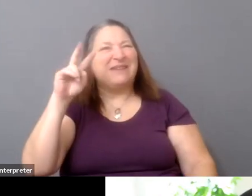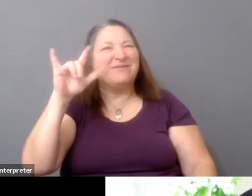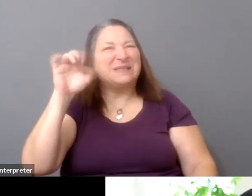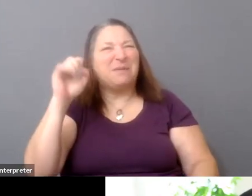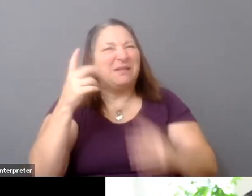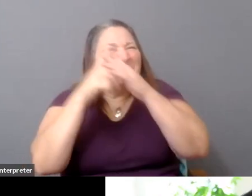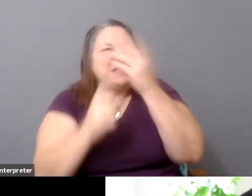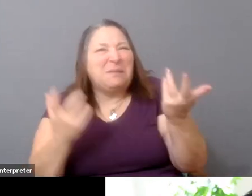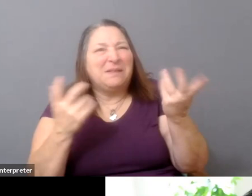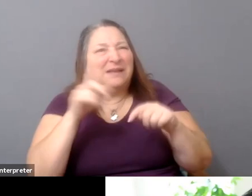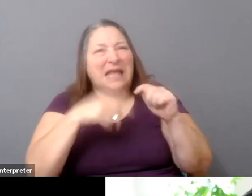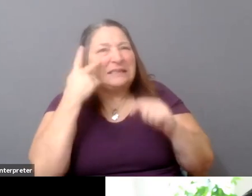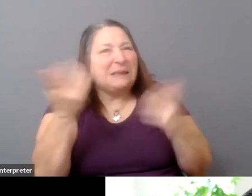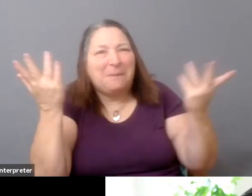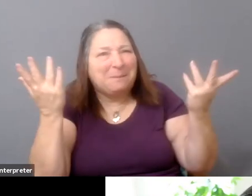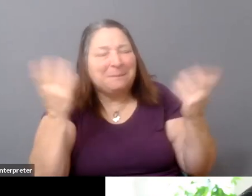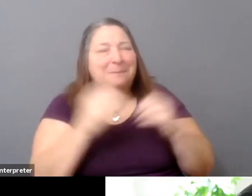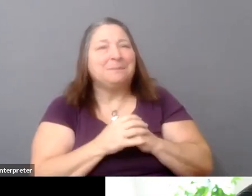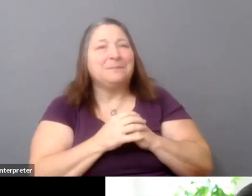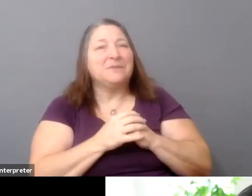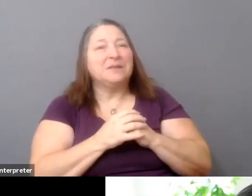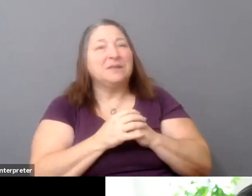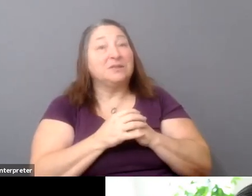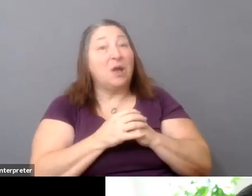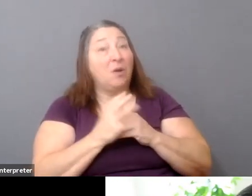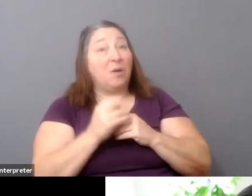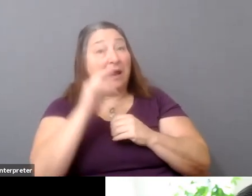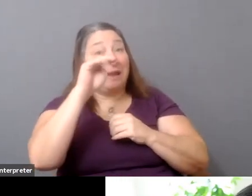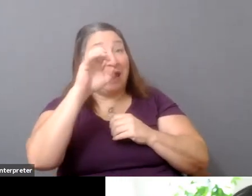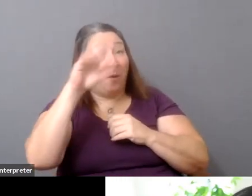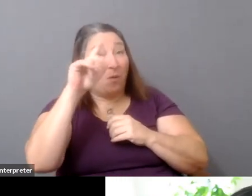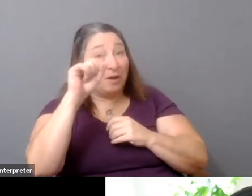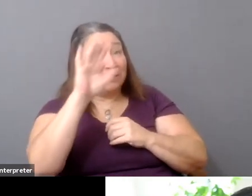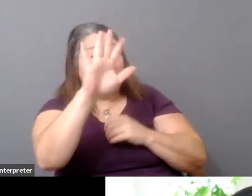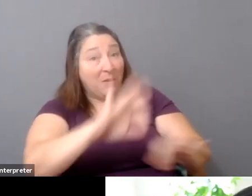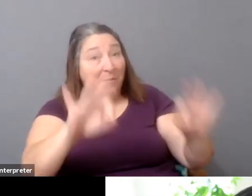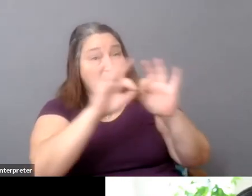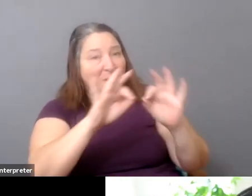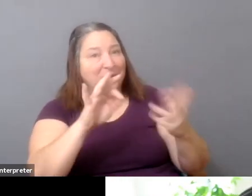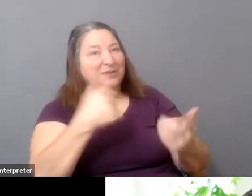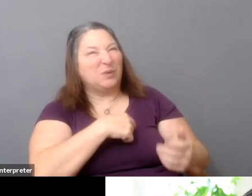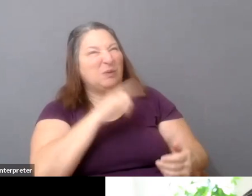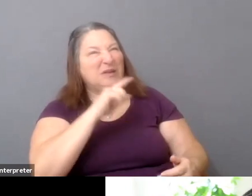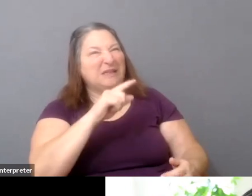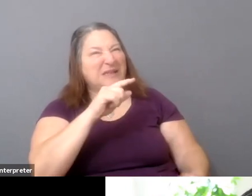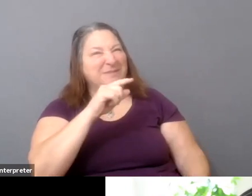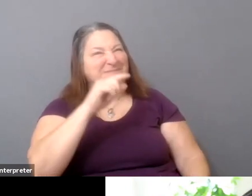know, ignorant of kind of the importance that they play in everything. And I think that one, I think, core thesis that I have is,